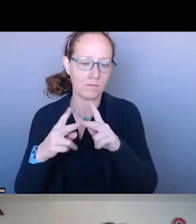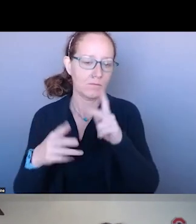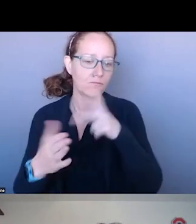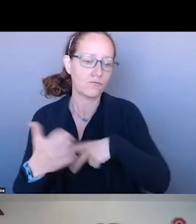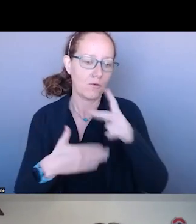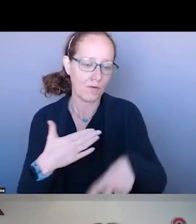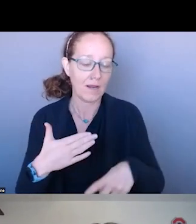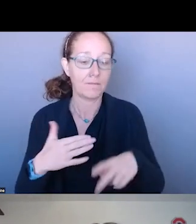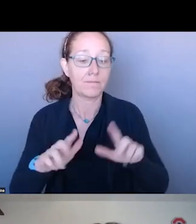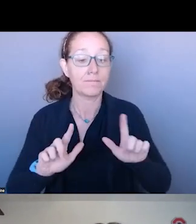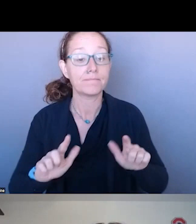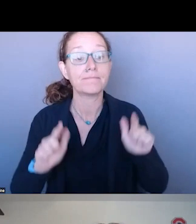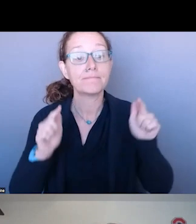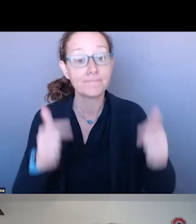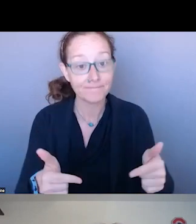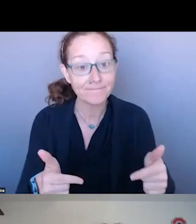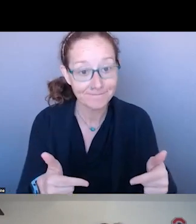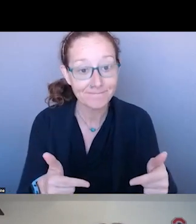IT IS FASCINATING TO HEAR ABOUT THE CITY I